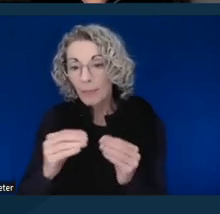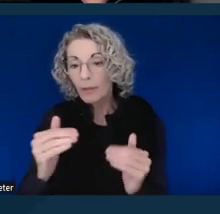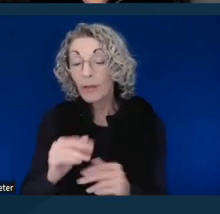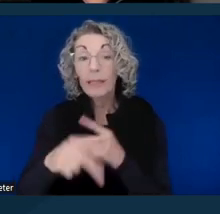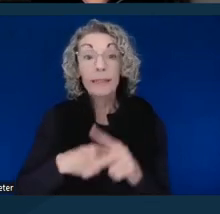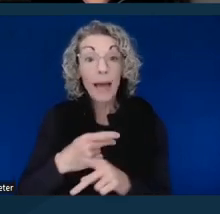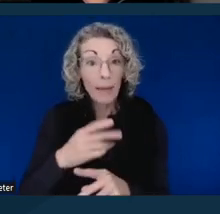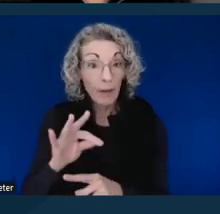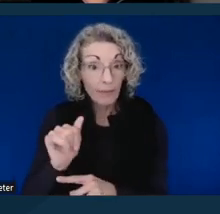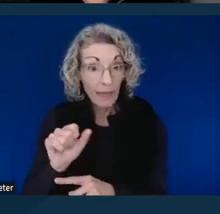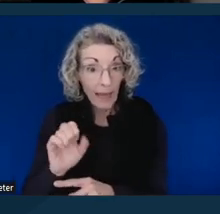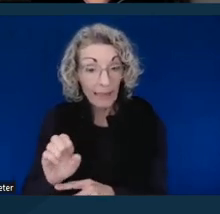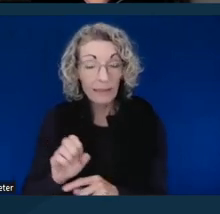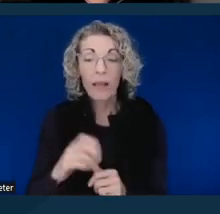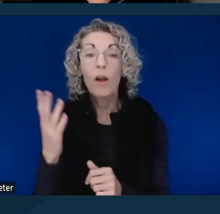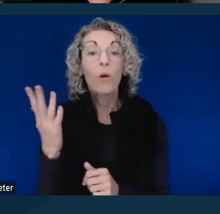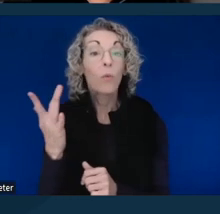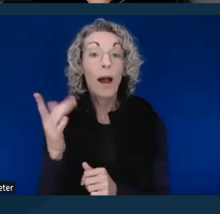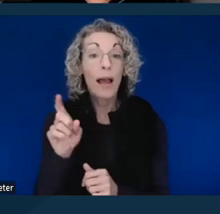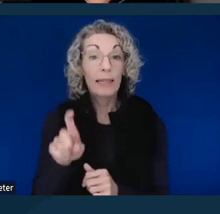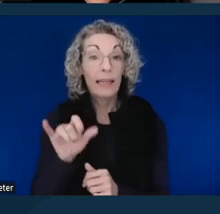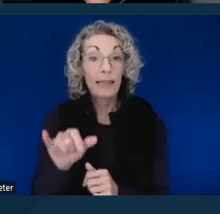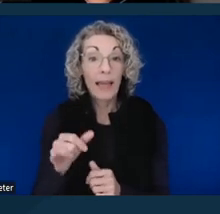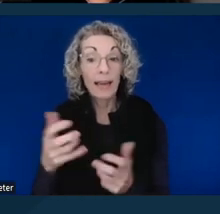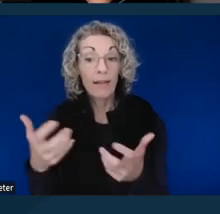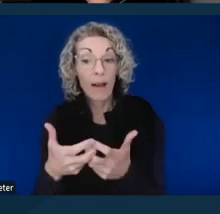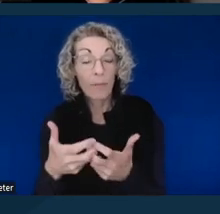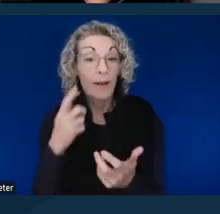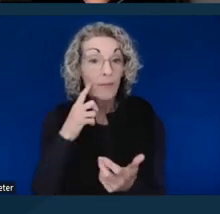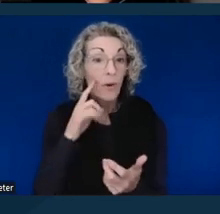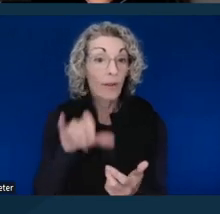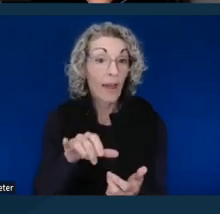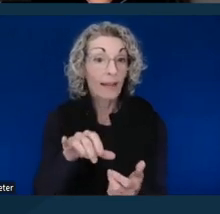the reason why you need the accommodation related to your disability, and any other information